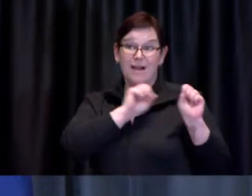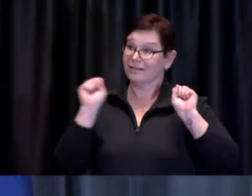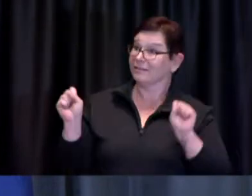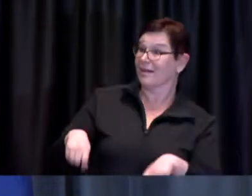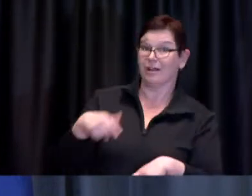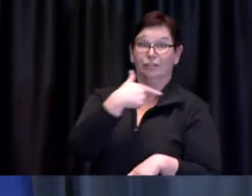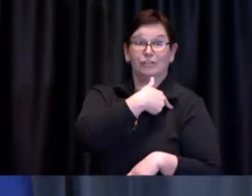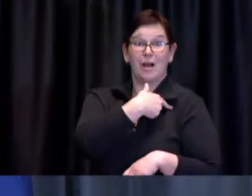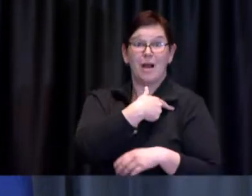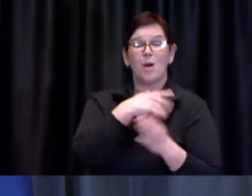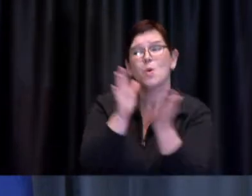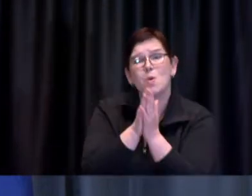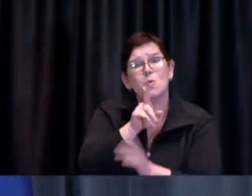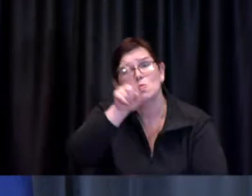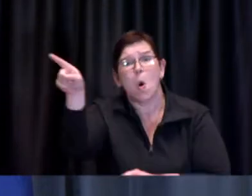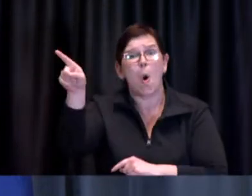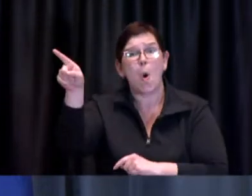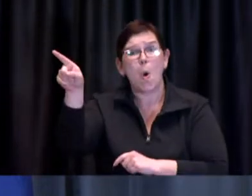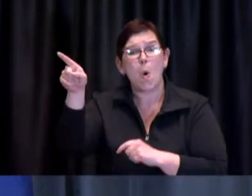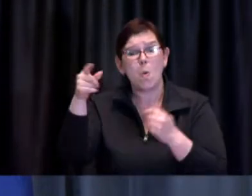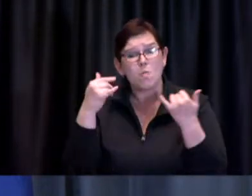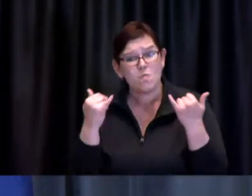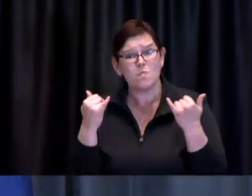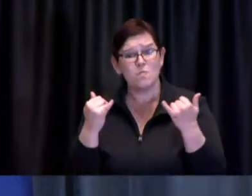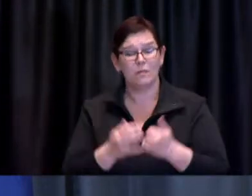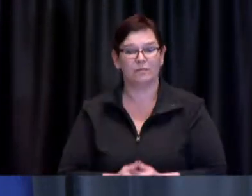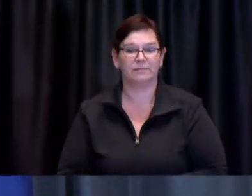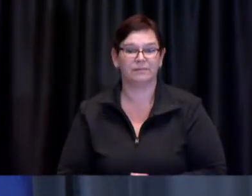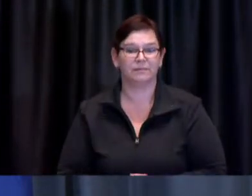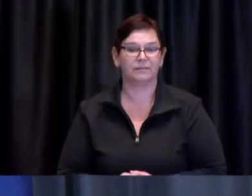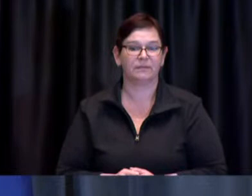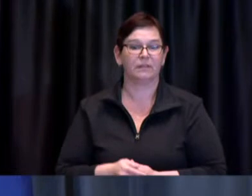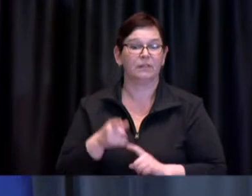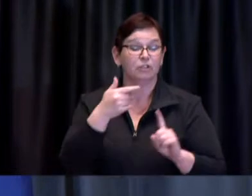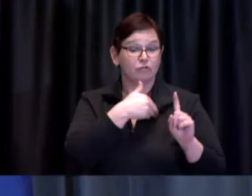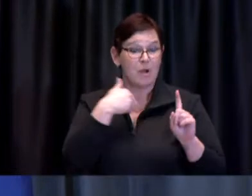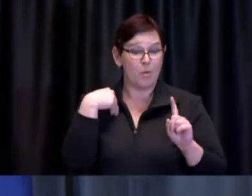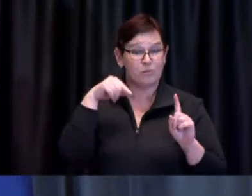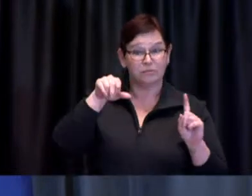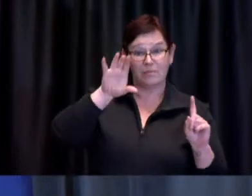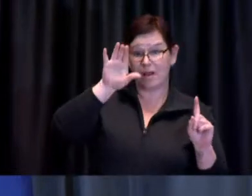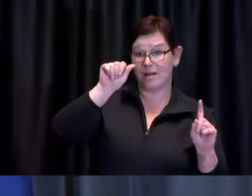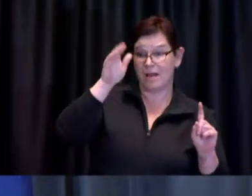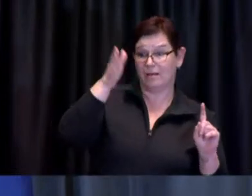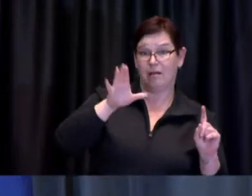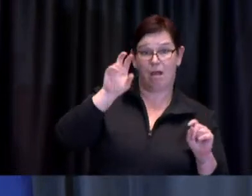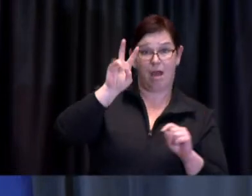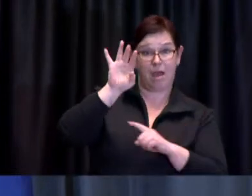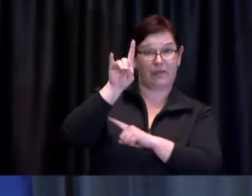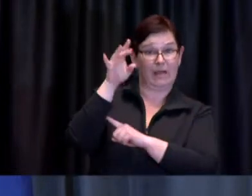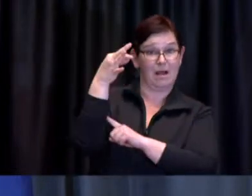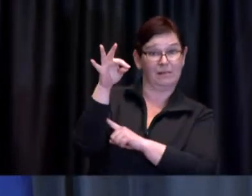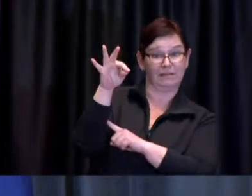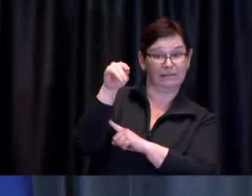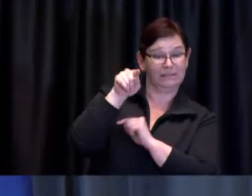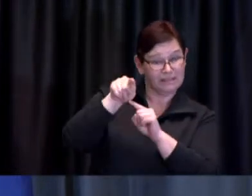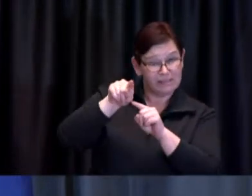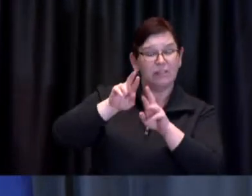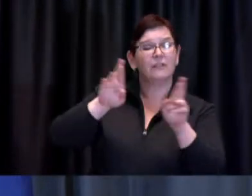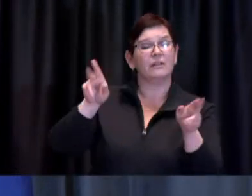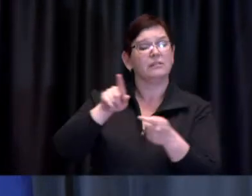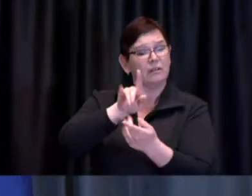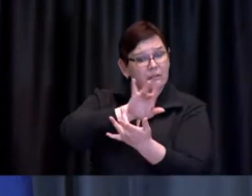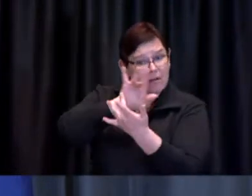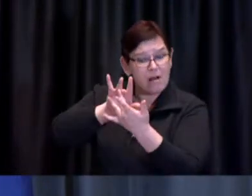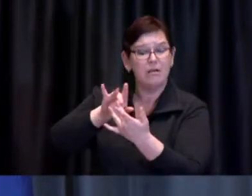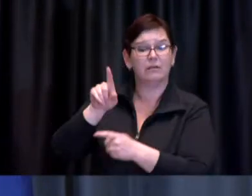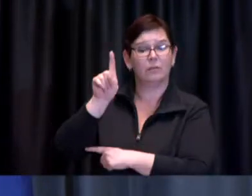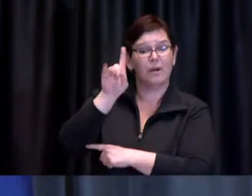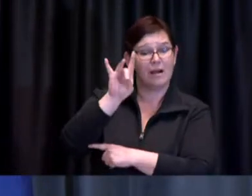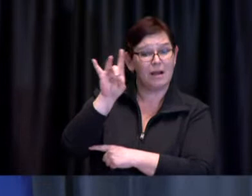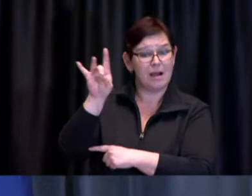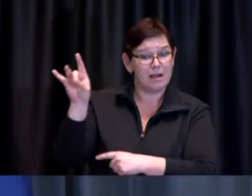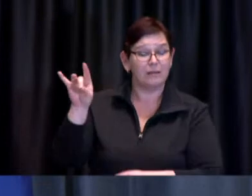by accessing toronto.ca/covid19 or by accessing the Provincial Call Centre at 1-888-999-6488.